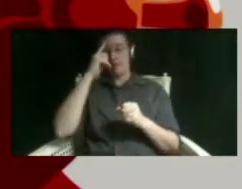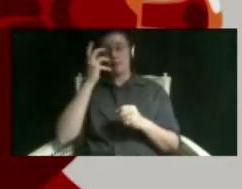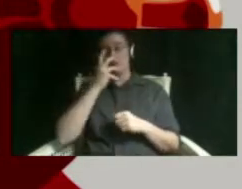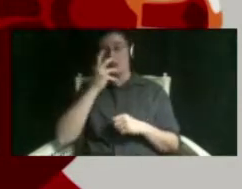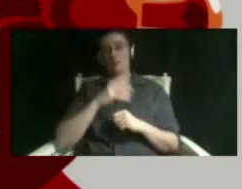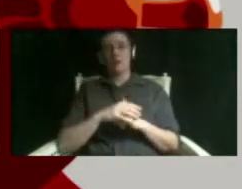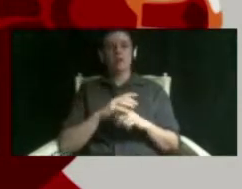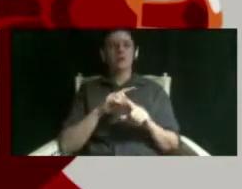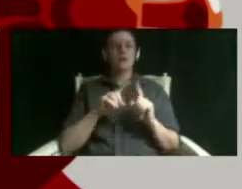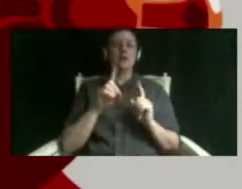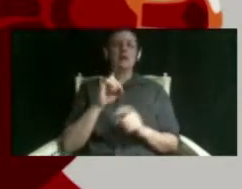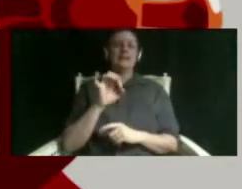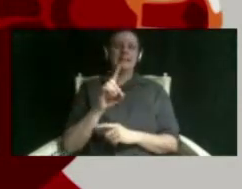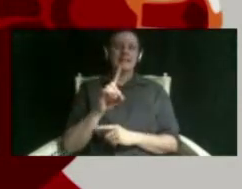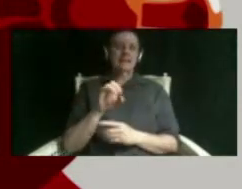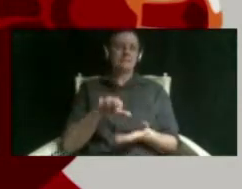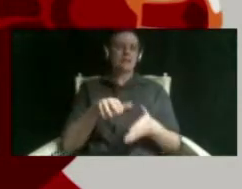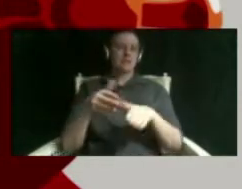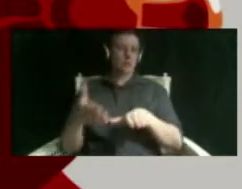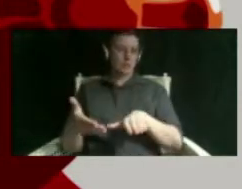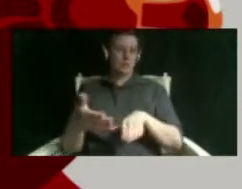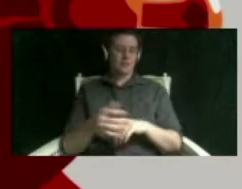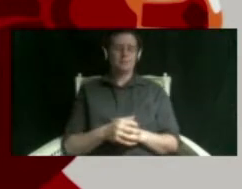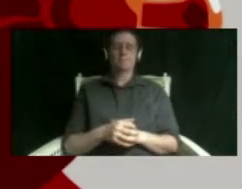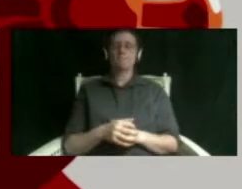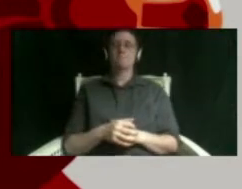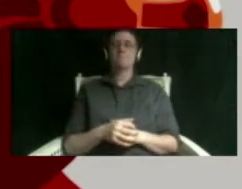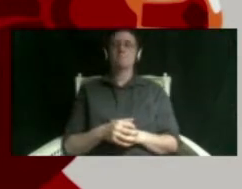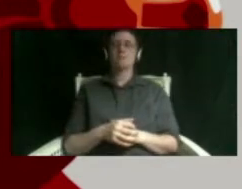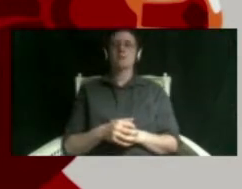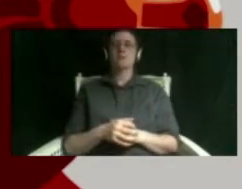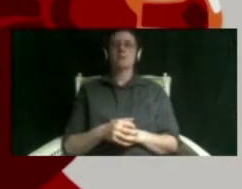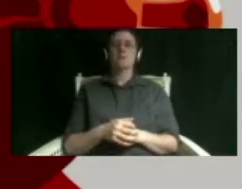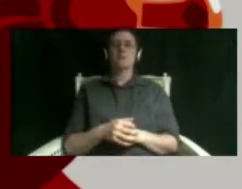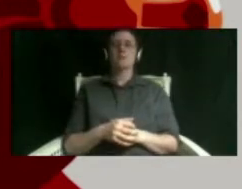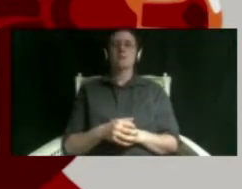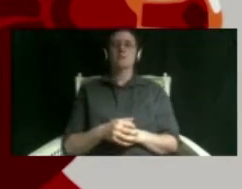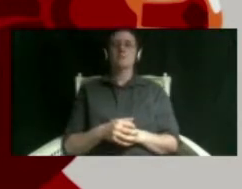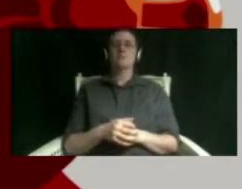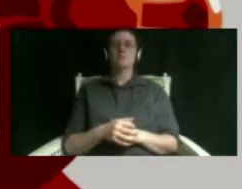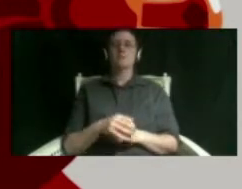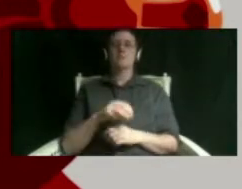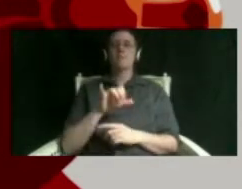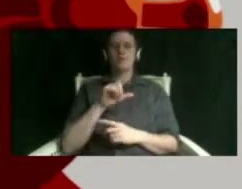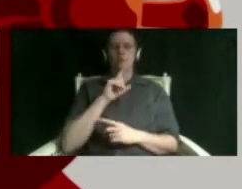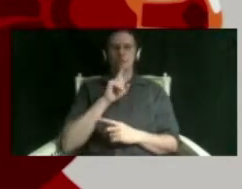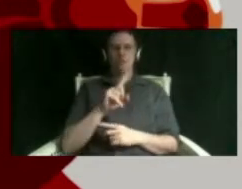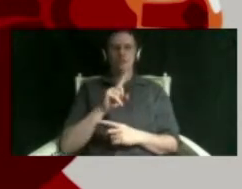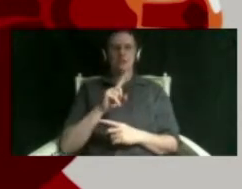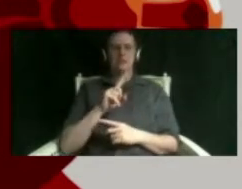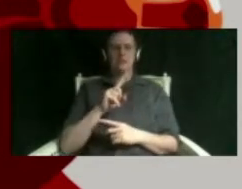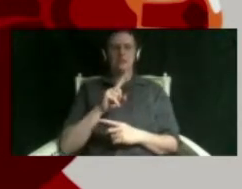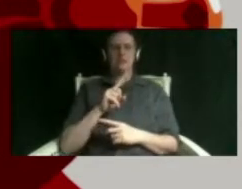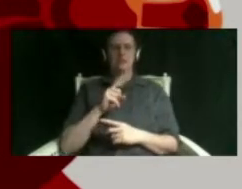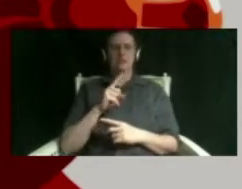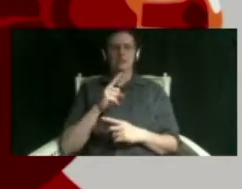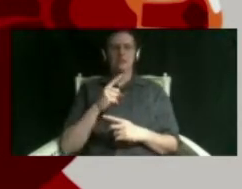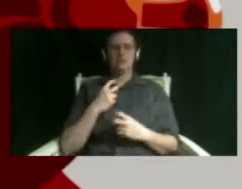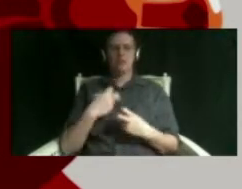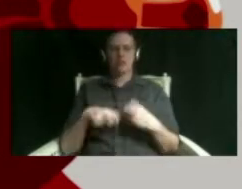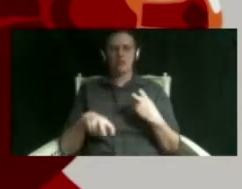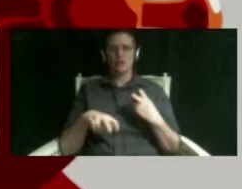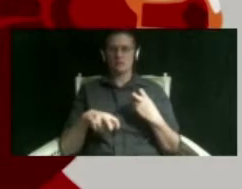pass away and that was really difficult for me processing his death because it is the